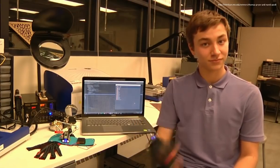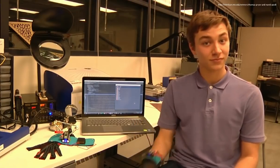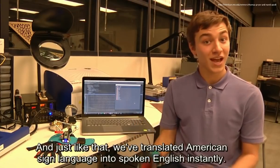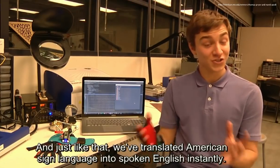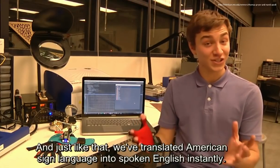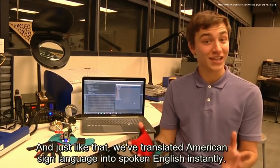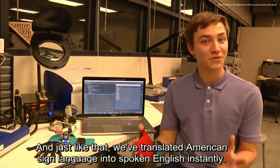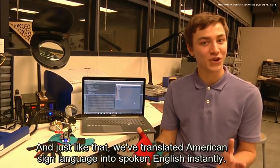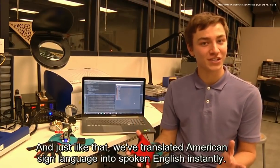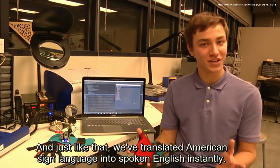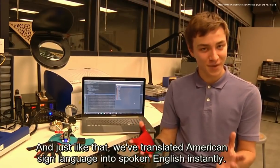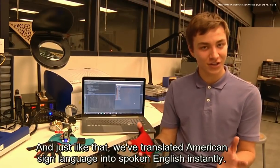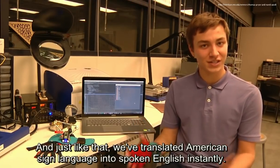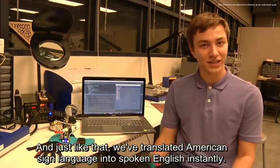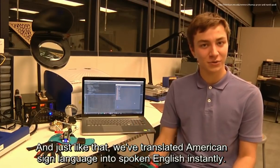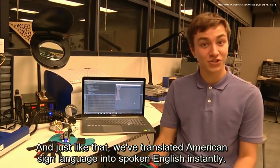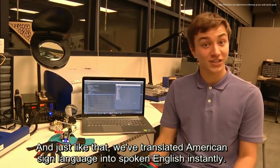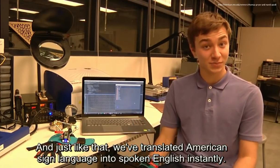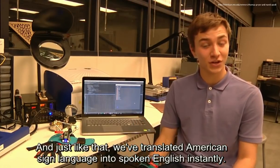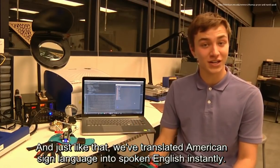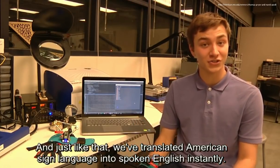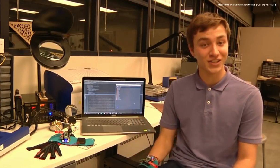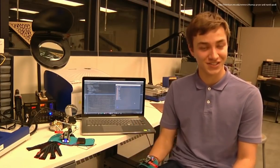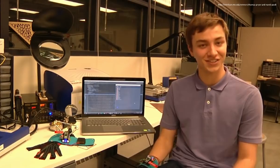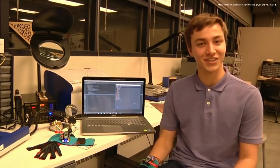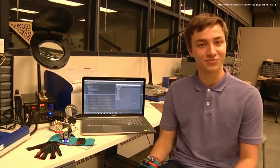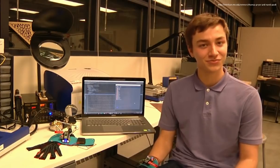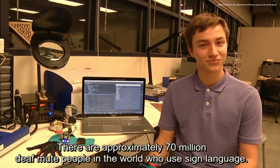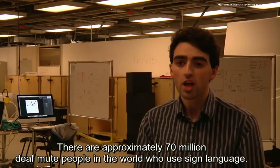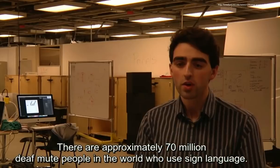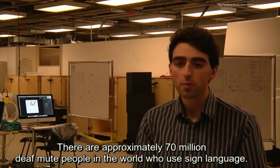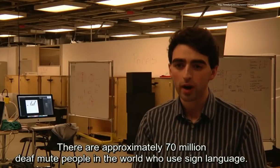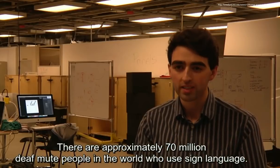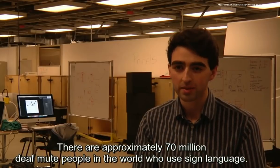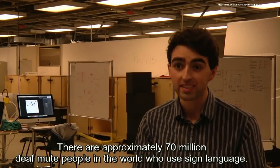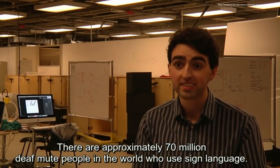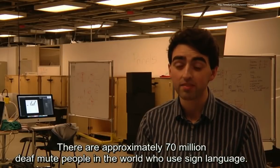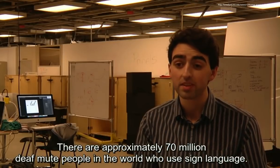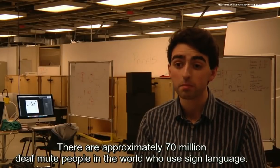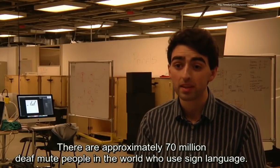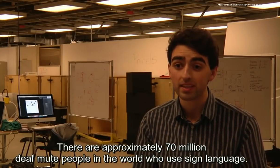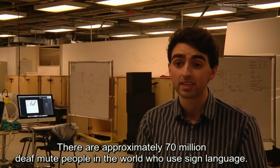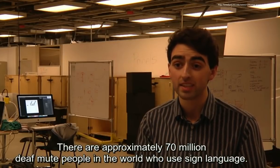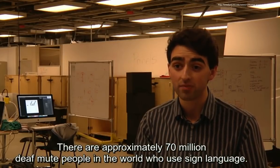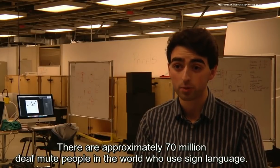and just like that we've translated an American sign language into spoken English instantly there are approximately 70 million deaf mute